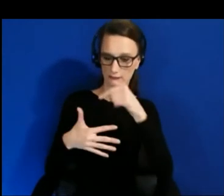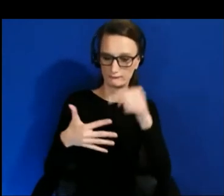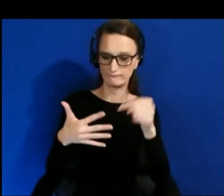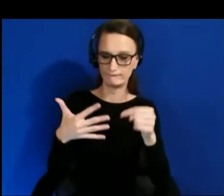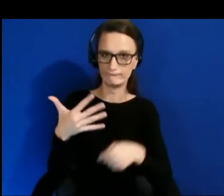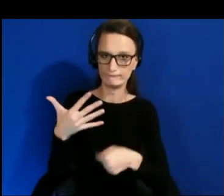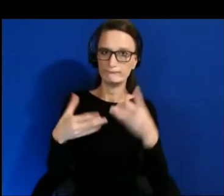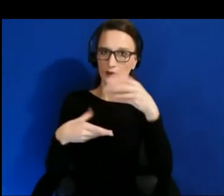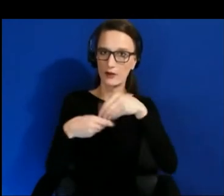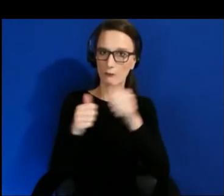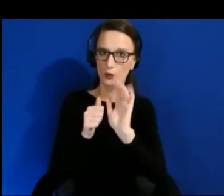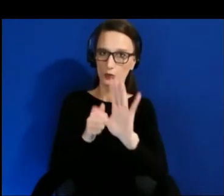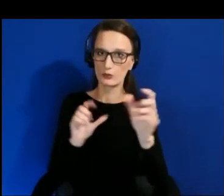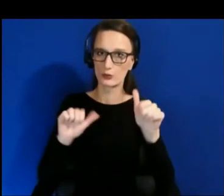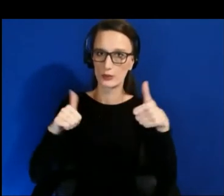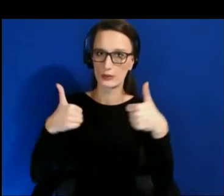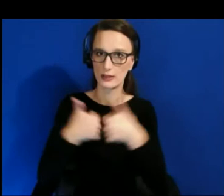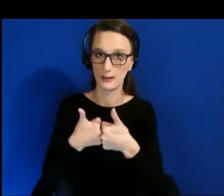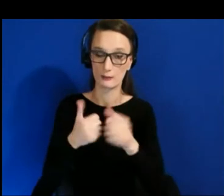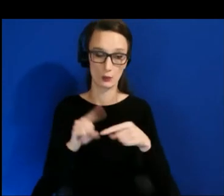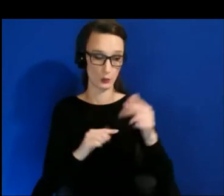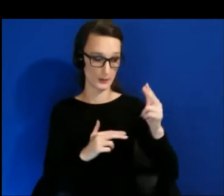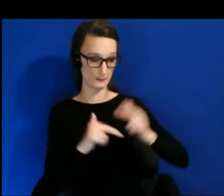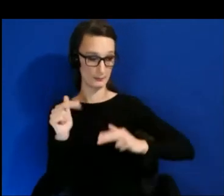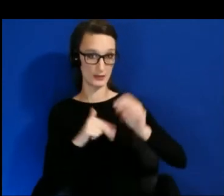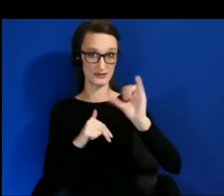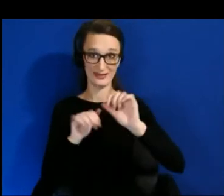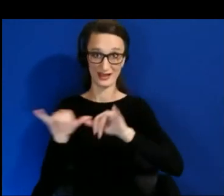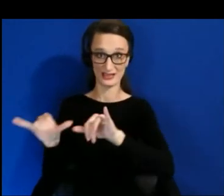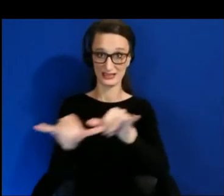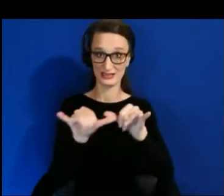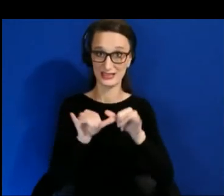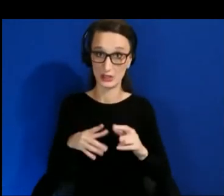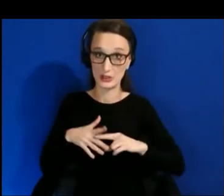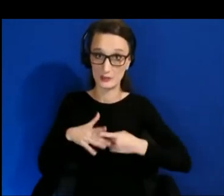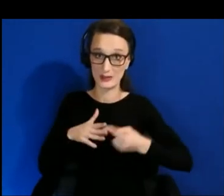And building this standard so early on is something that I think is really, really exciting